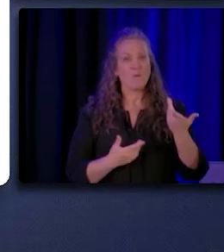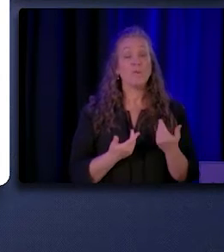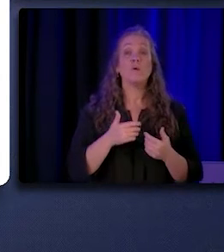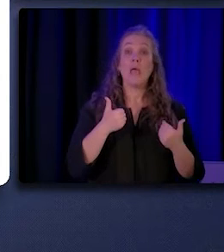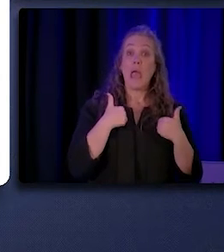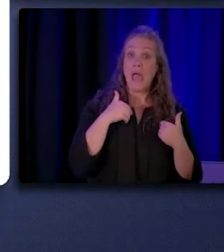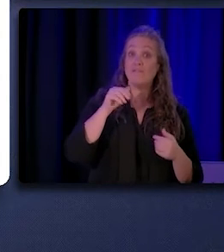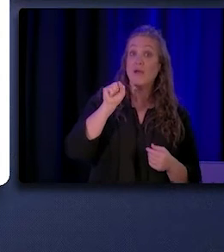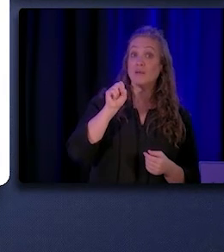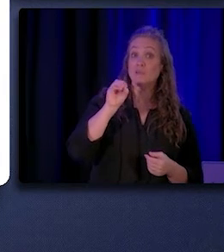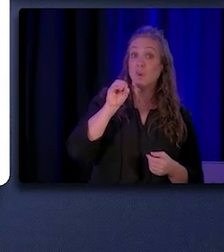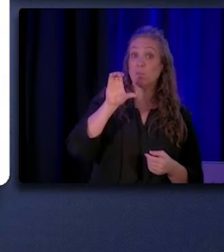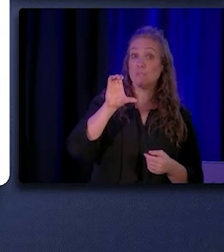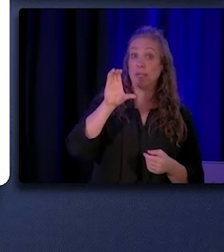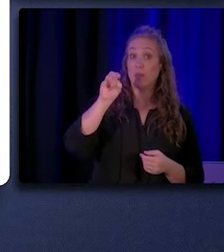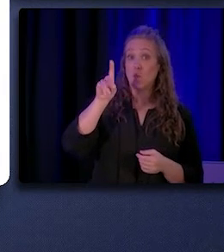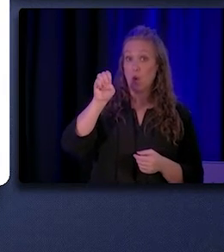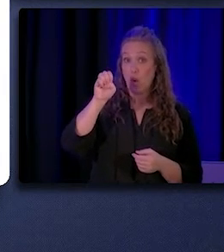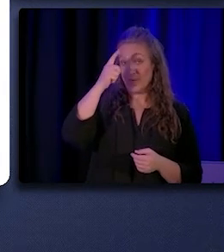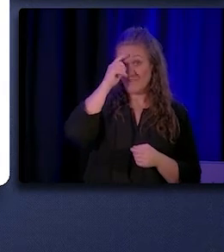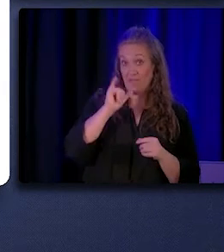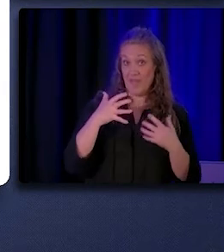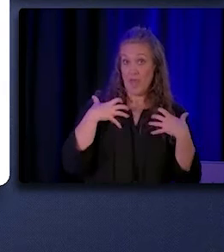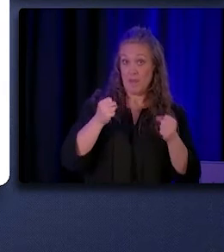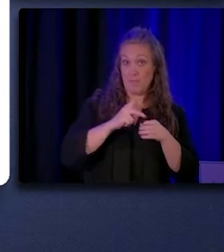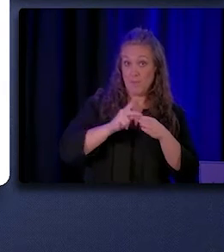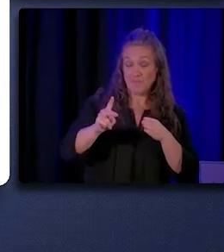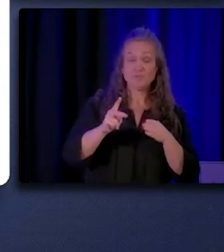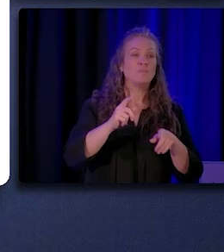for the community health worker profession, the code does not capture all workers